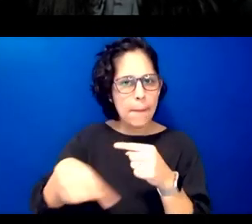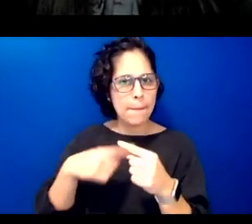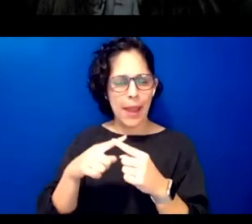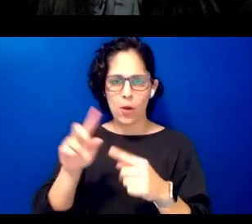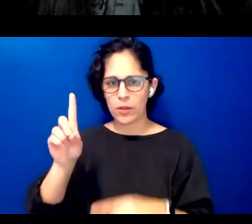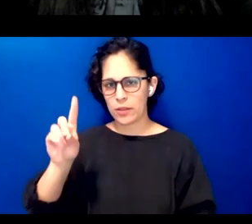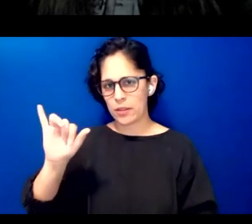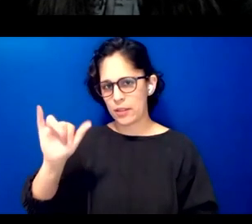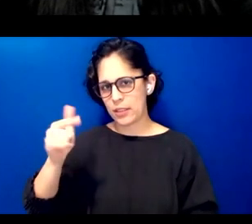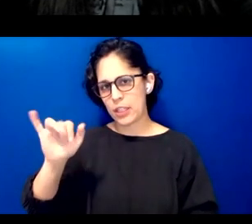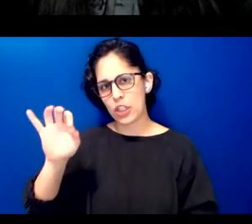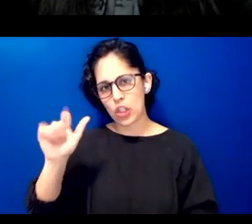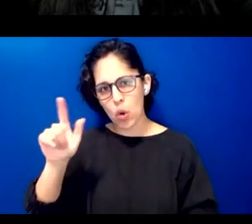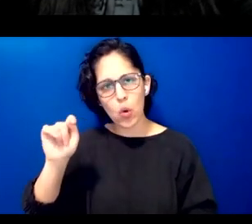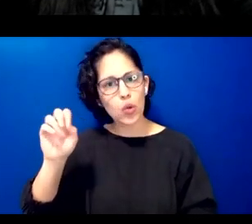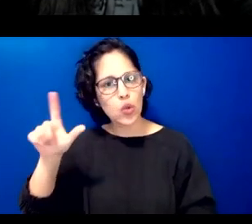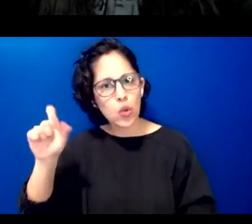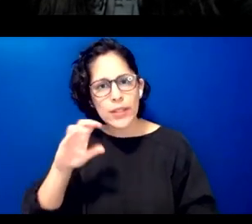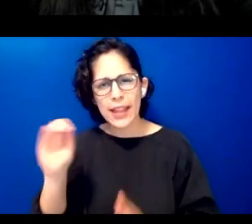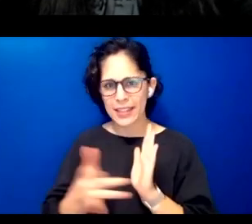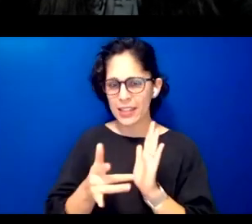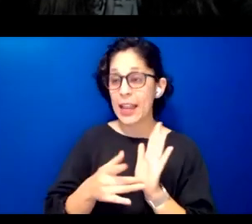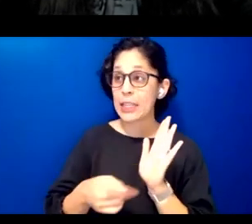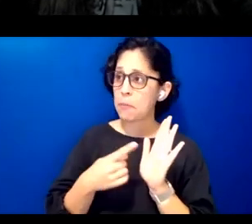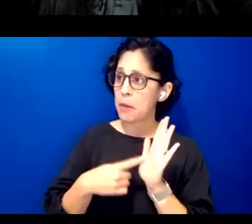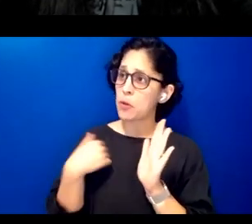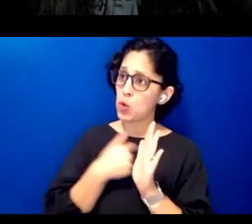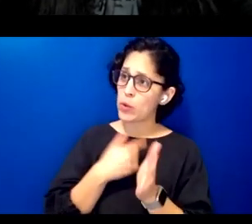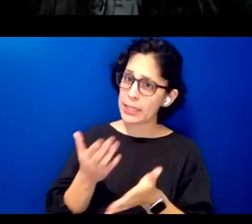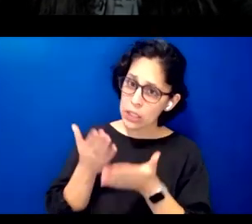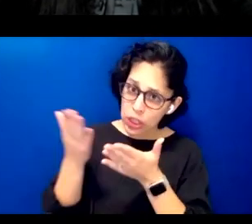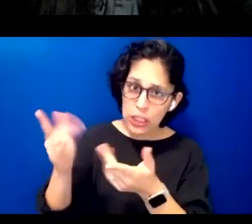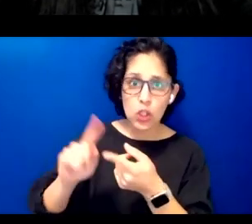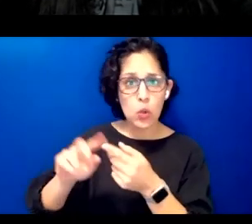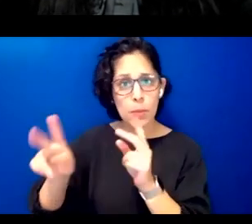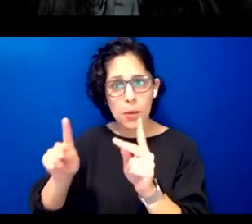and sometimes even when suggesting it to our language speaker or learner community may